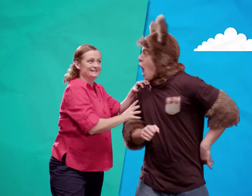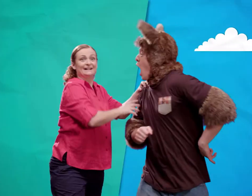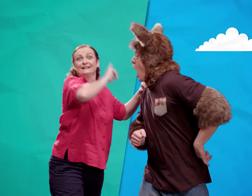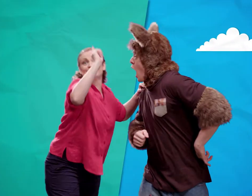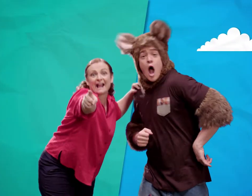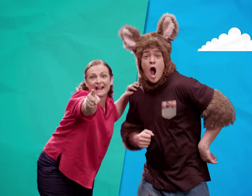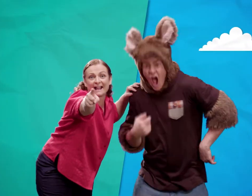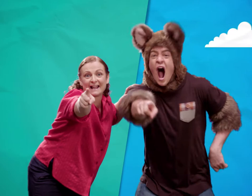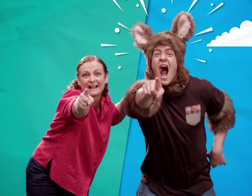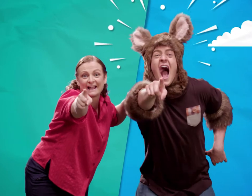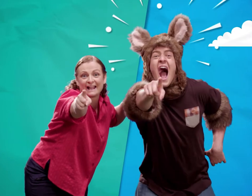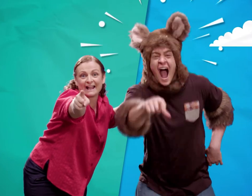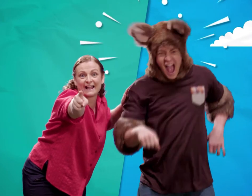Huh? - Look! Ah!